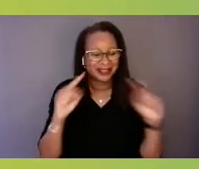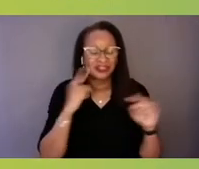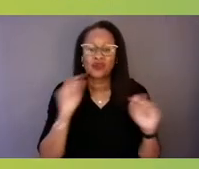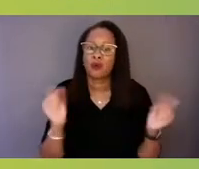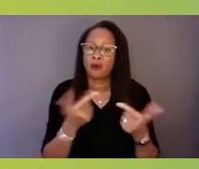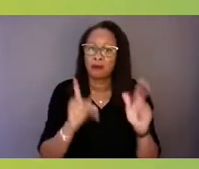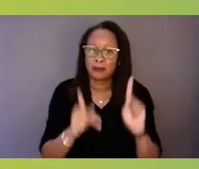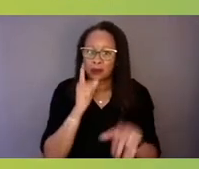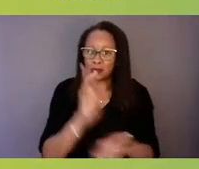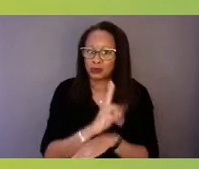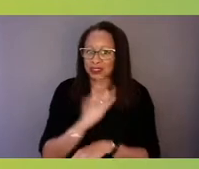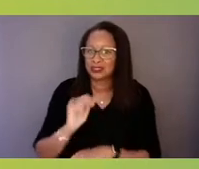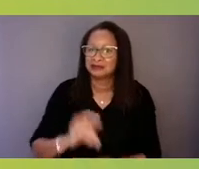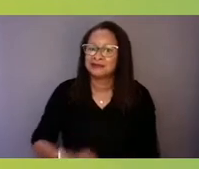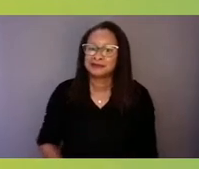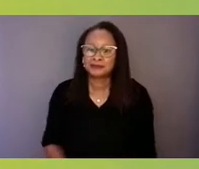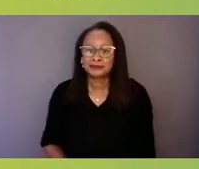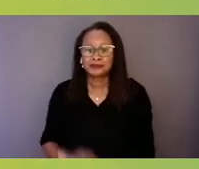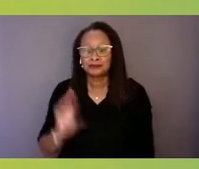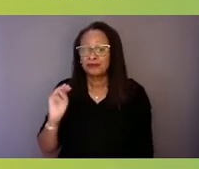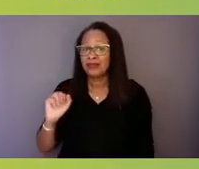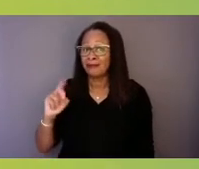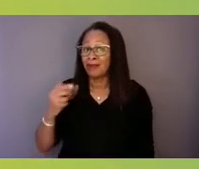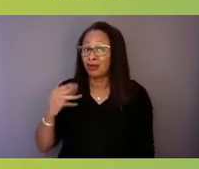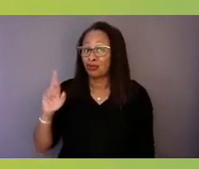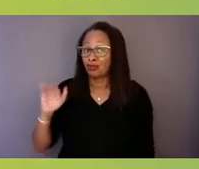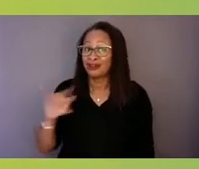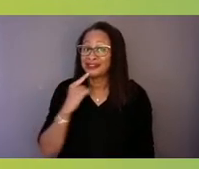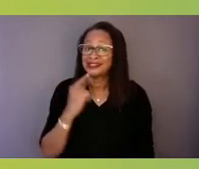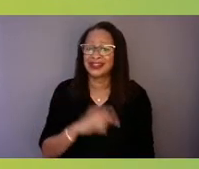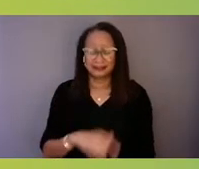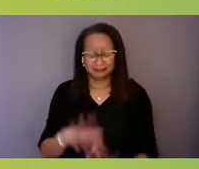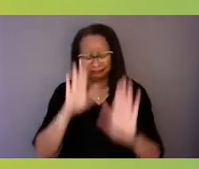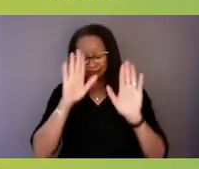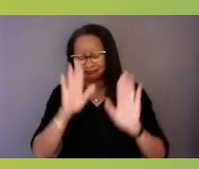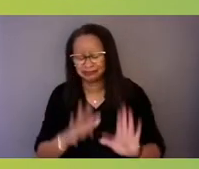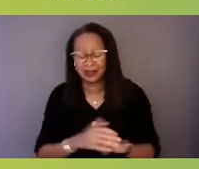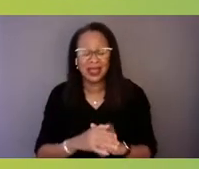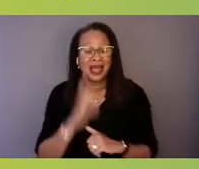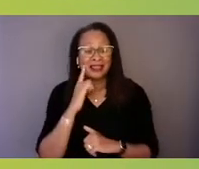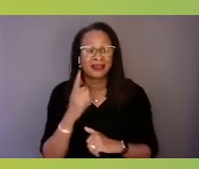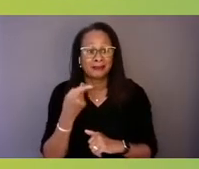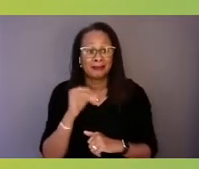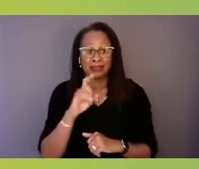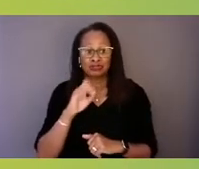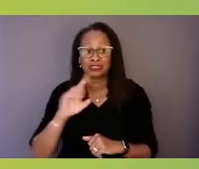Excellent, and I think one thing I'm thinking of is what Patrick always says, that getting to this point means